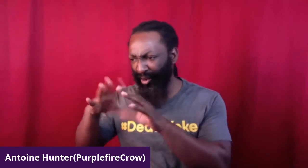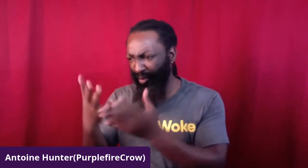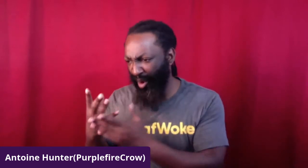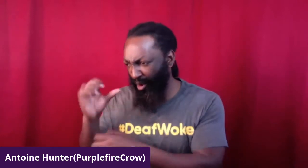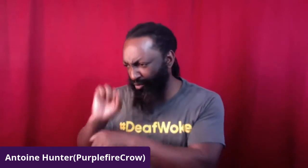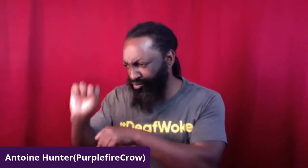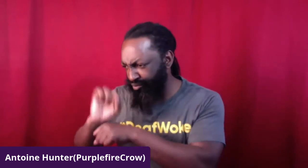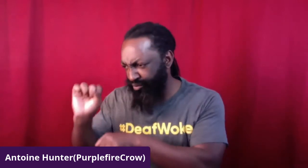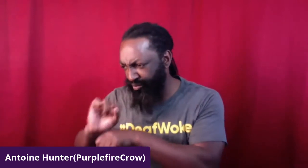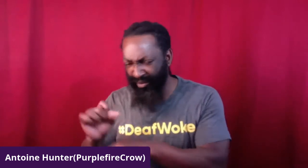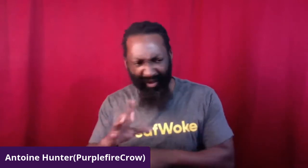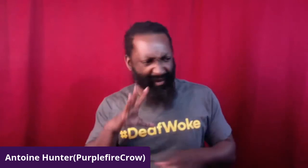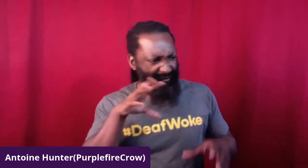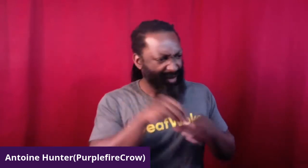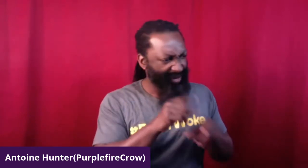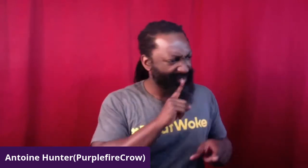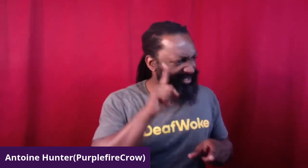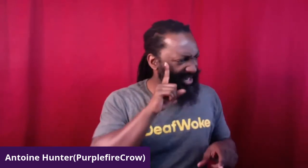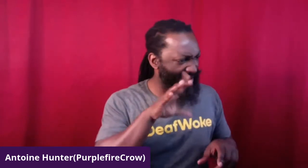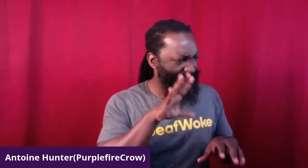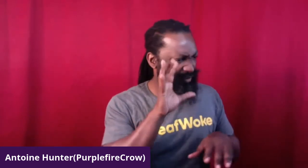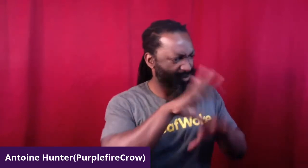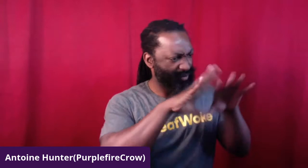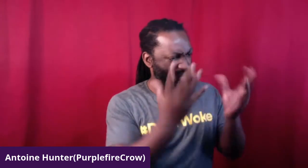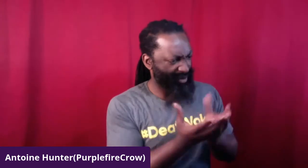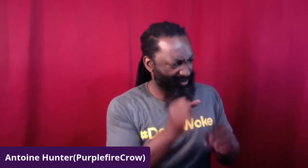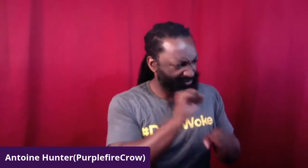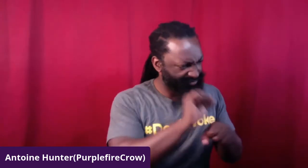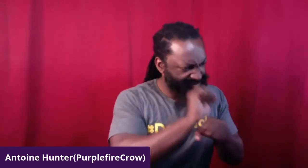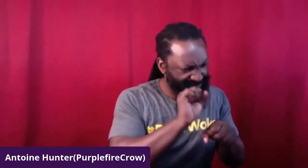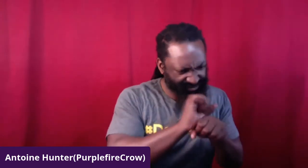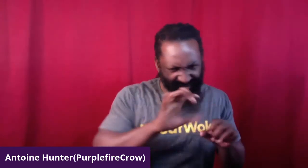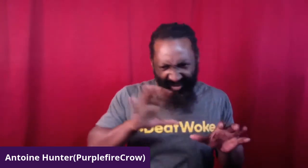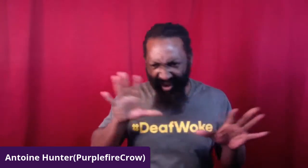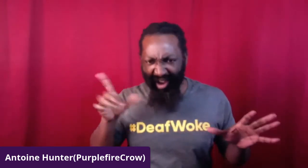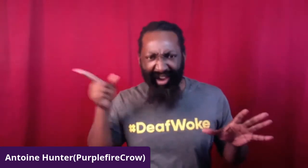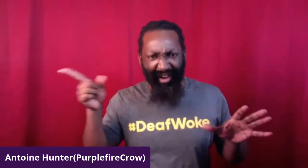He's been involved in the hearing world in the deaf world